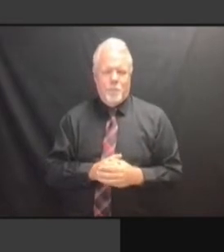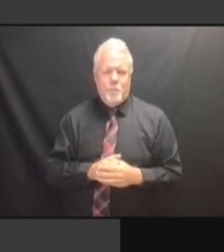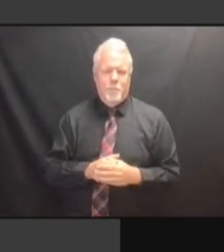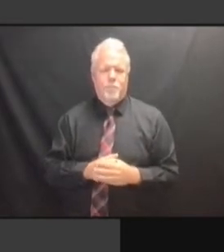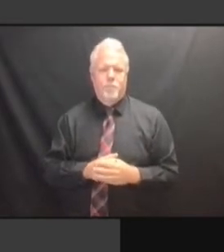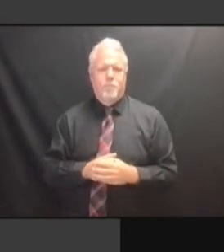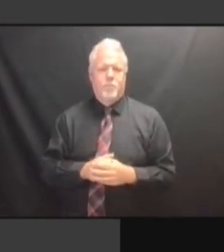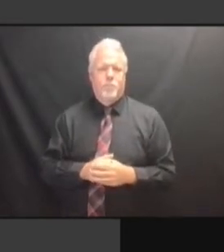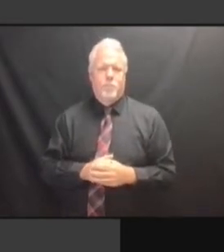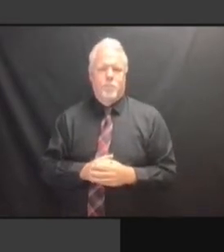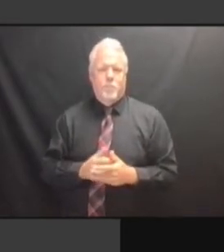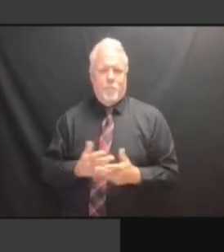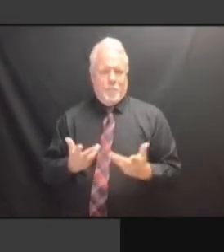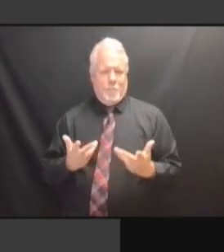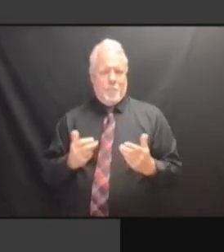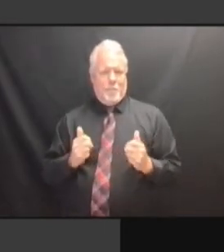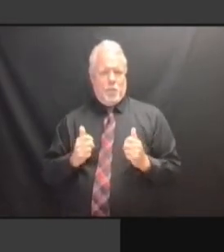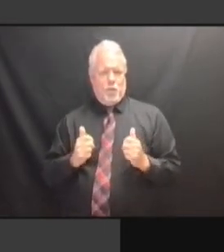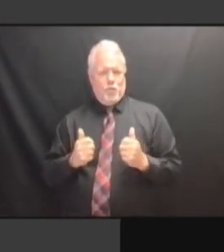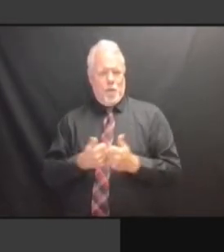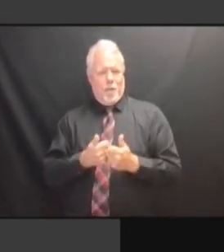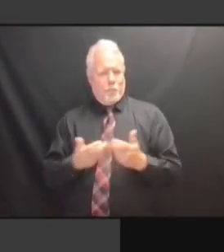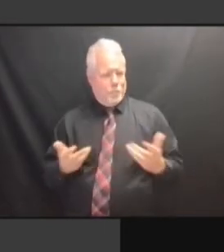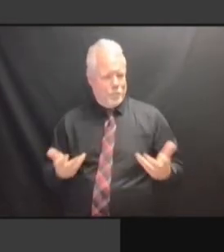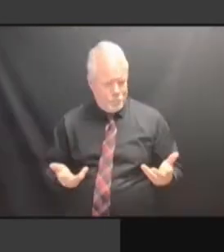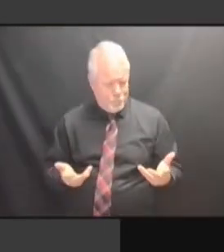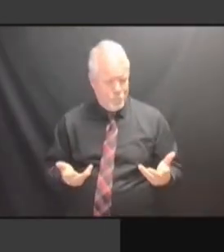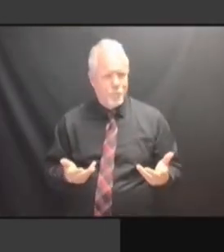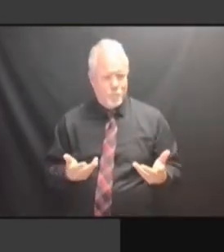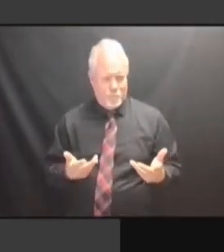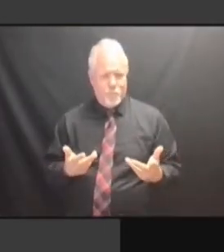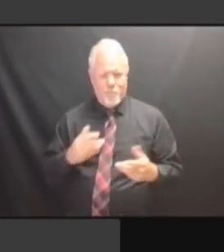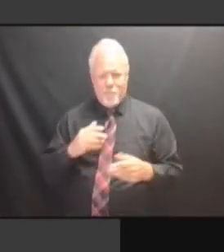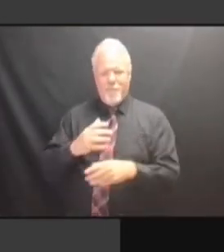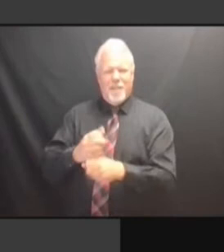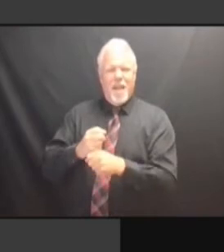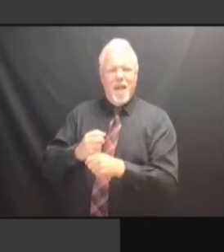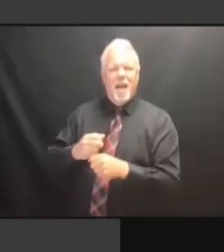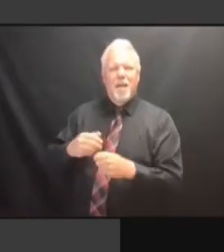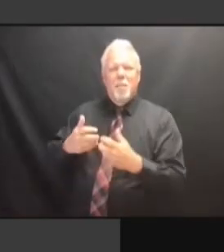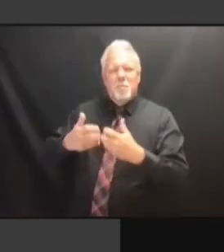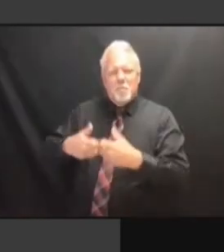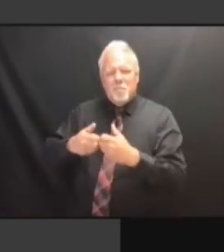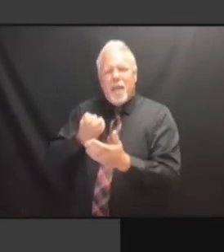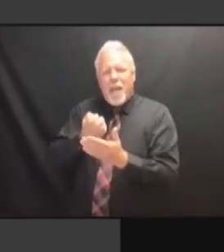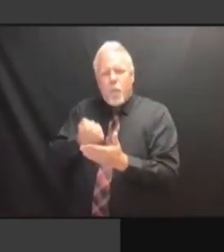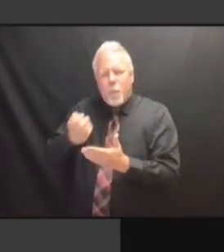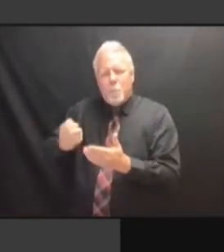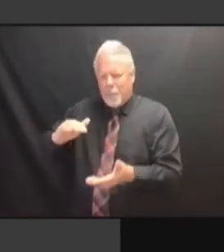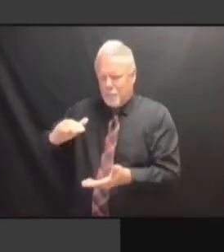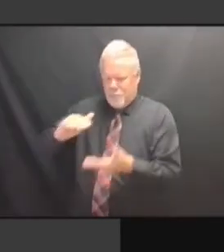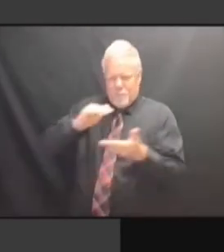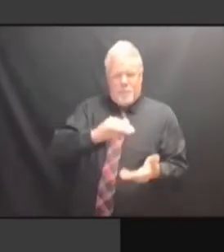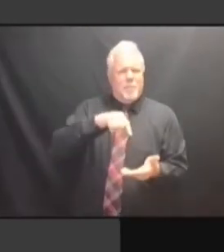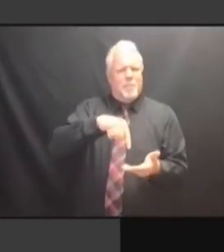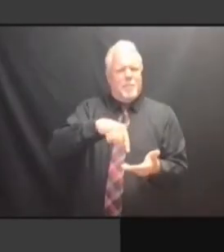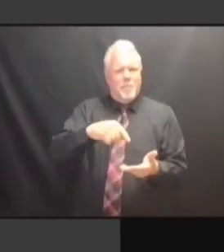WAS LAST YEAR. >> THAT ALL WAS LAST YEAR. >> THAT ALL SOUNDS WAS LAST YEAR. >> THAT ALL SOUNDS LIKE WAS LAST YEAR. >> THAT ALL SOUNDS LIKE IT WAS LAST YEAR. >> THAT ALL SOUNDS LIKE IT MAKES THAT ALL SOUNDS LIKE IT MAKES THAT ALL SOUNDS LIKE IT MAKES SENSE, THAT ALL SOUNDS LIKE IT MAKES SENSE, BUT THAT ALL SOUNDS LIKE IT MAKES SENSE, BUT IT THAT ALL SOUNDS LIKE IT MAKES SENSE, BUT IT DOESN'T THAT ALL SOUNDS LIKE IT MAKES SENSE, BUT IT DOESN'T MAKE THAT ALL SOUNDS LIKE IT MAKES SENSE, BUT IT DOESN'T MAKE ANY SENSE, BUT IT DOESN'T MAKE ANY SENSE, BUT IT DOESN'T MAKE ANY SENSE. SENSE. SENSE. YOU'RE SENSE. YOU'RE LOOKING SENSE. YOU'RE LOOKING AT SENSE. YOU'RE LOOKING AT THINGS SENSE. YOU'RE LOOKING AT THINGS WHERE YOU'RE LOOKING AT THINGS WHERE YOU'RE LOOKING AT THINGS WHERE THEY YOU'RE LOOKING AT THINGS WHERE THEY ARE. THEY ARE. THEY ARE. EVERY THEY ARE. EVERY YEAR,